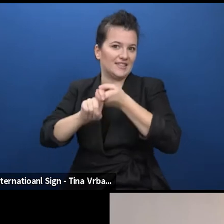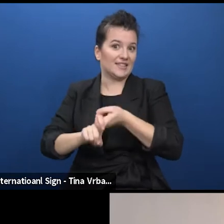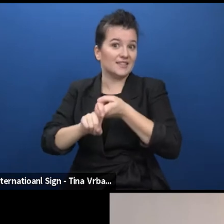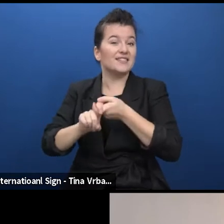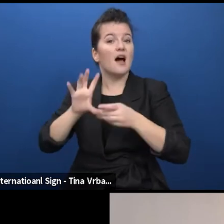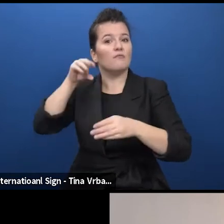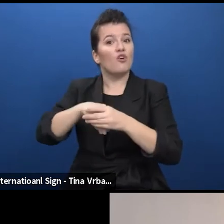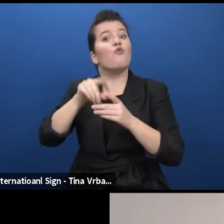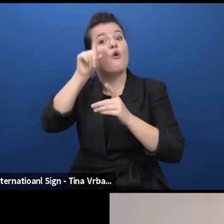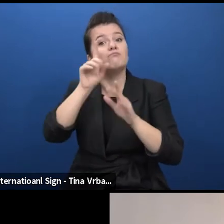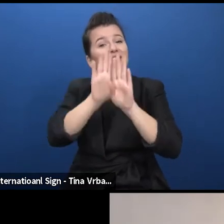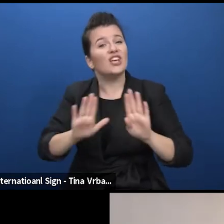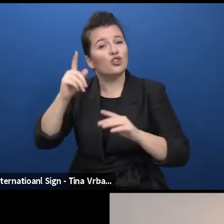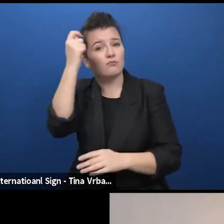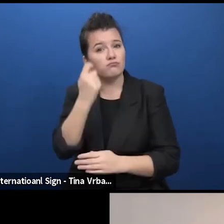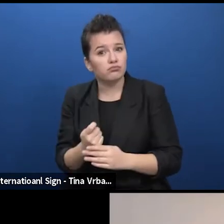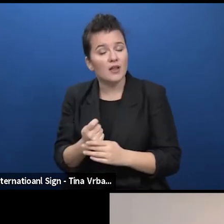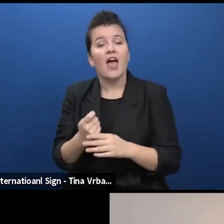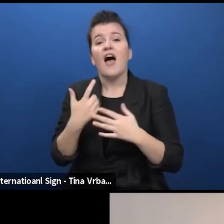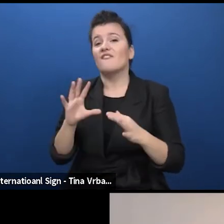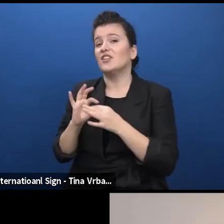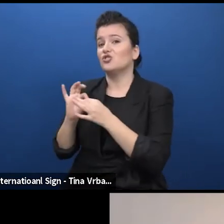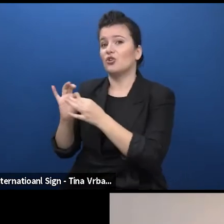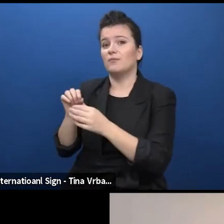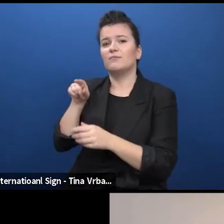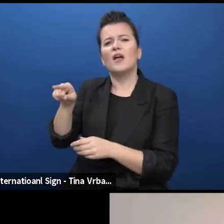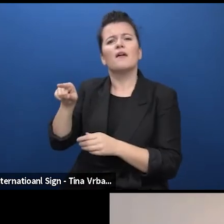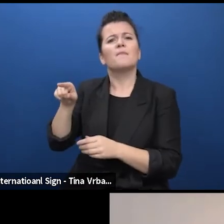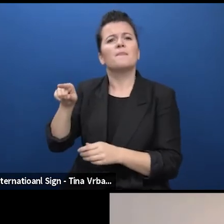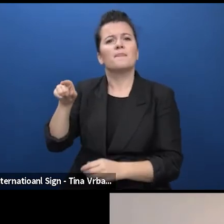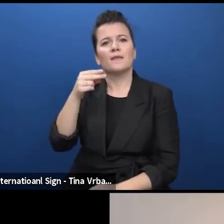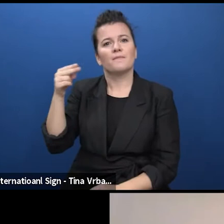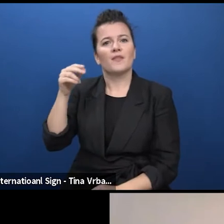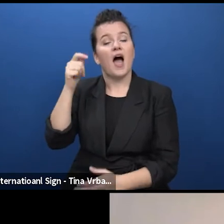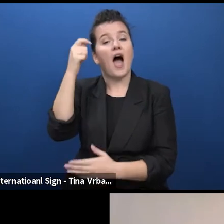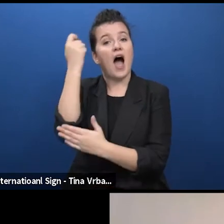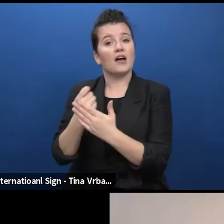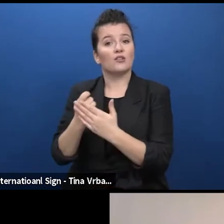funded European theatre collaboration project called: The art of aging and